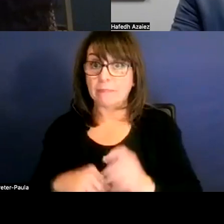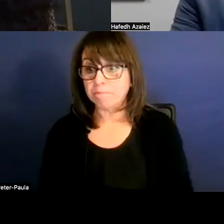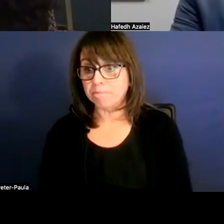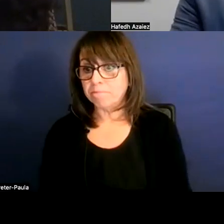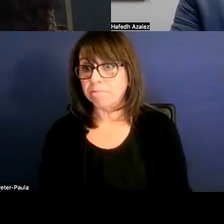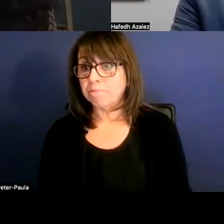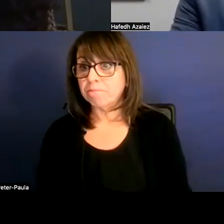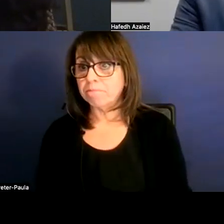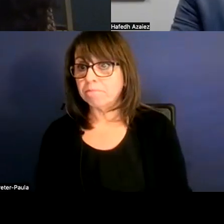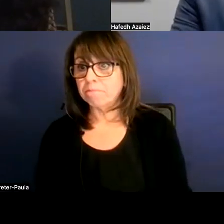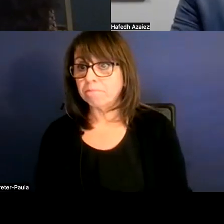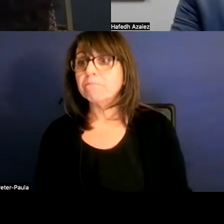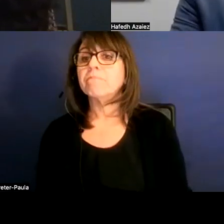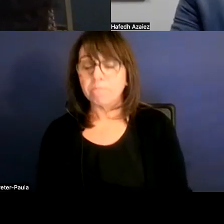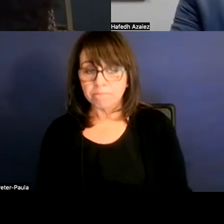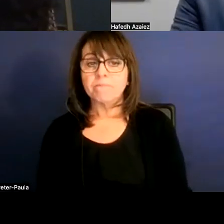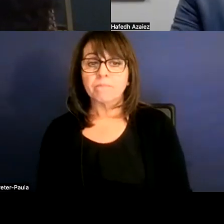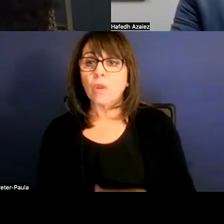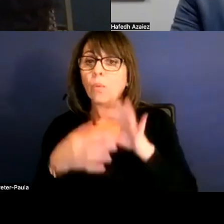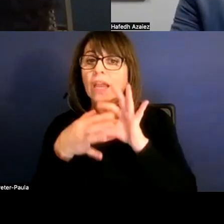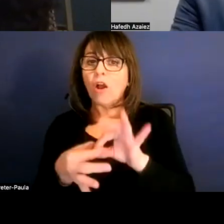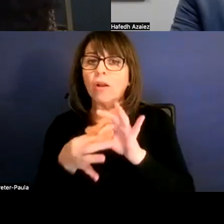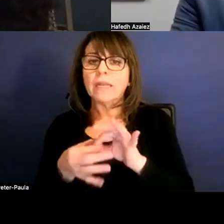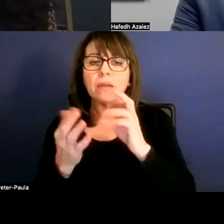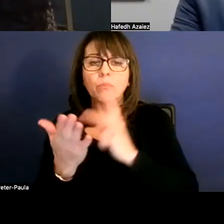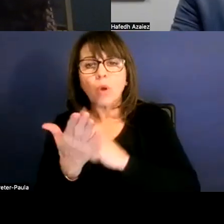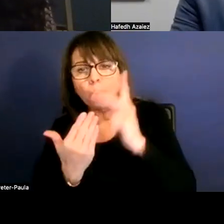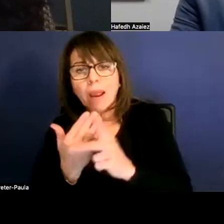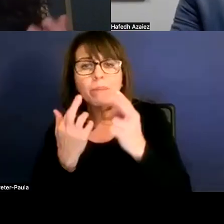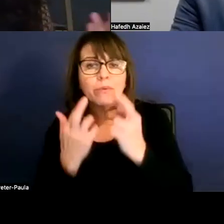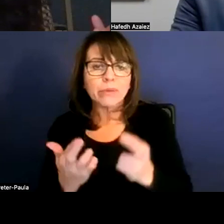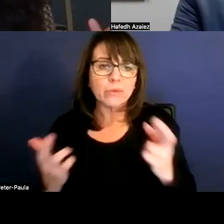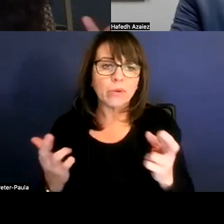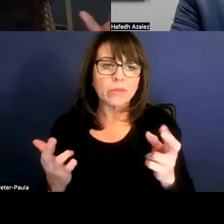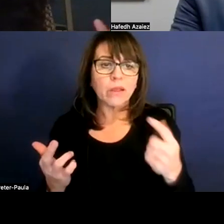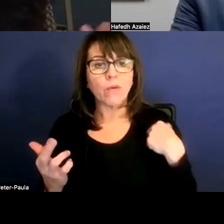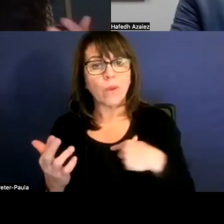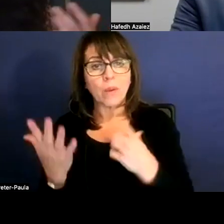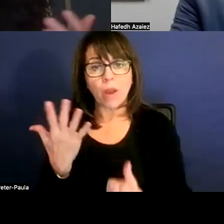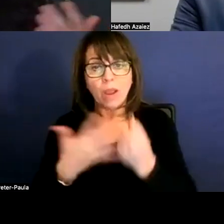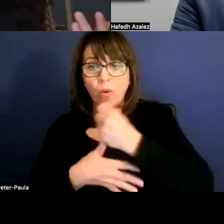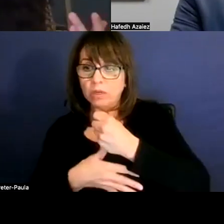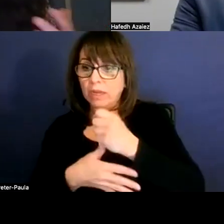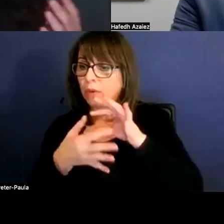And when it comes to the programming and resources that we prioritize when it comes to budget, what are those?